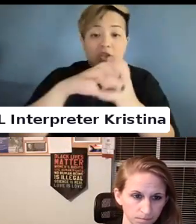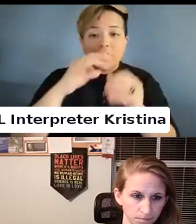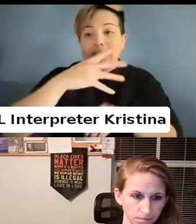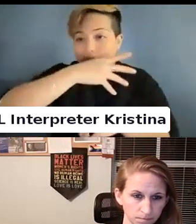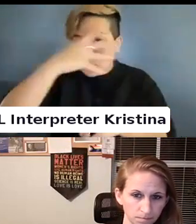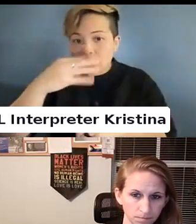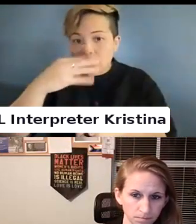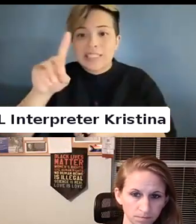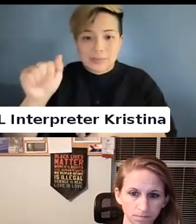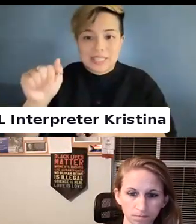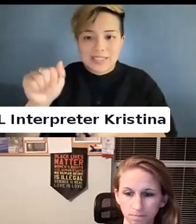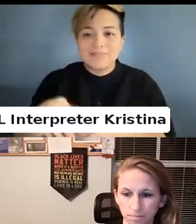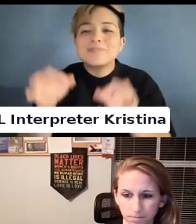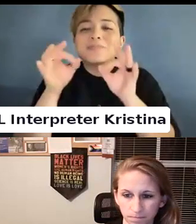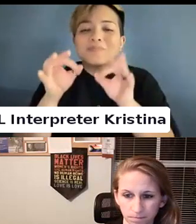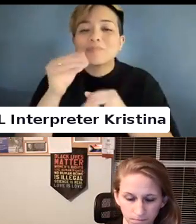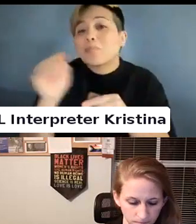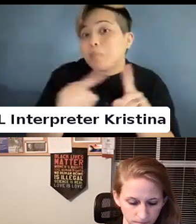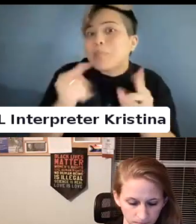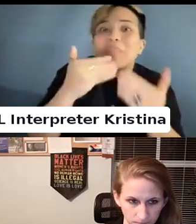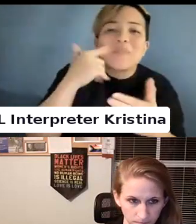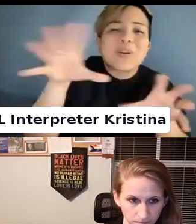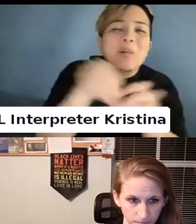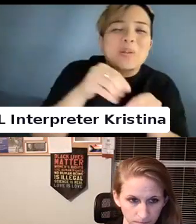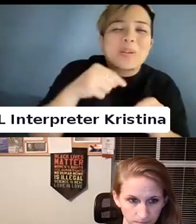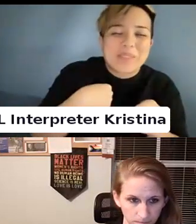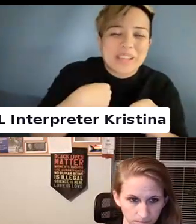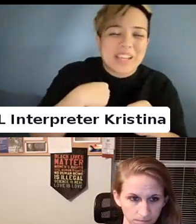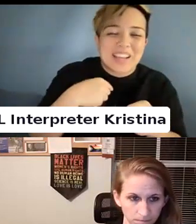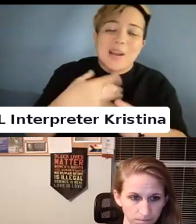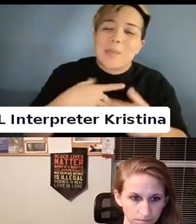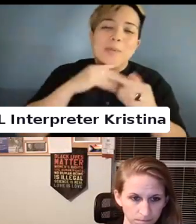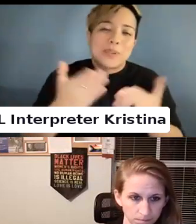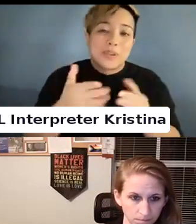and disability. But thank you for including me. I am happy to be here.